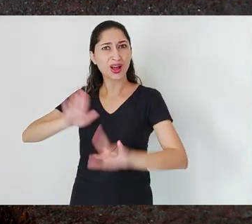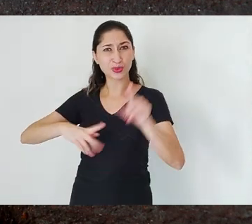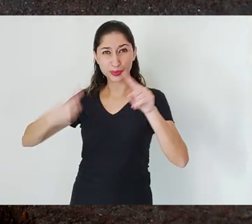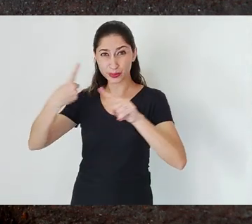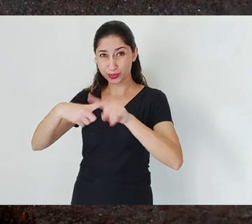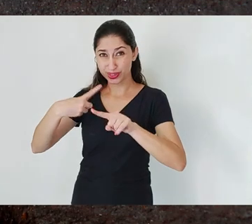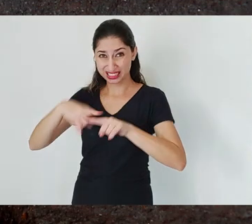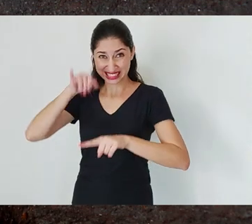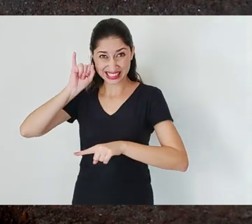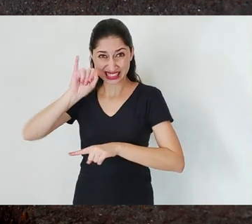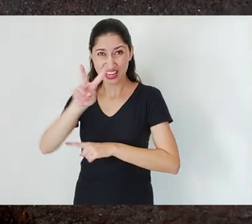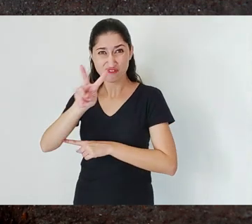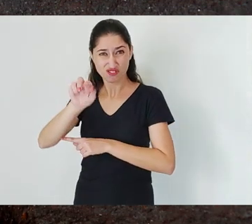a pre-apocalyptic scenario, that is, we we have three